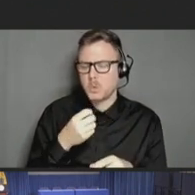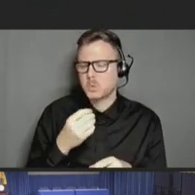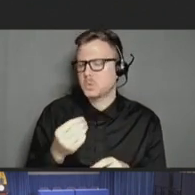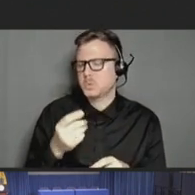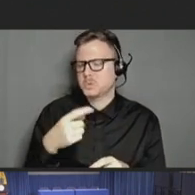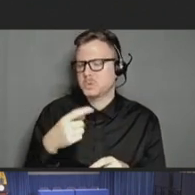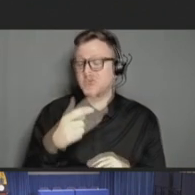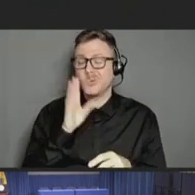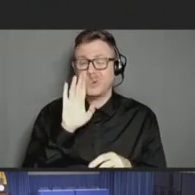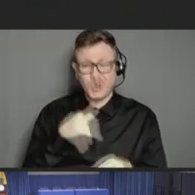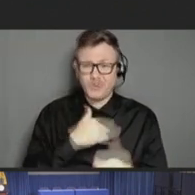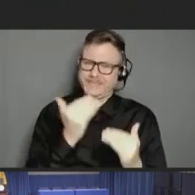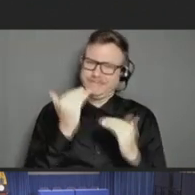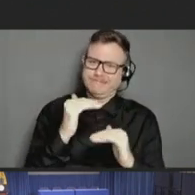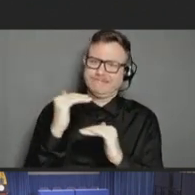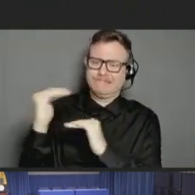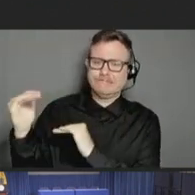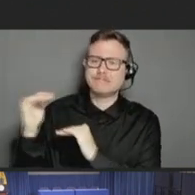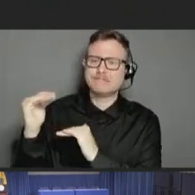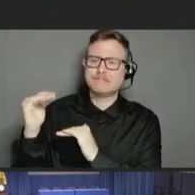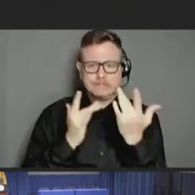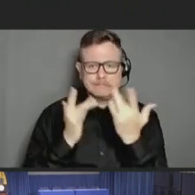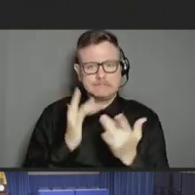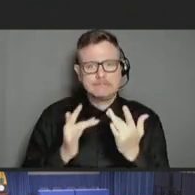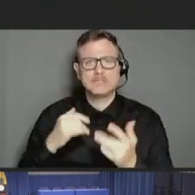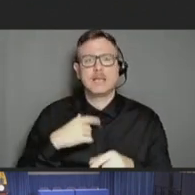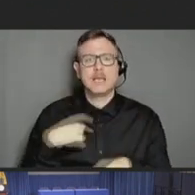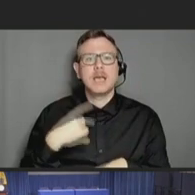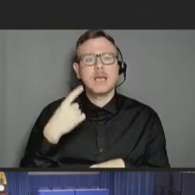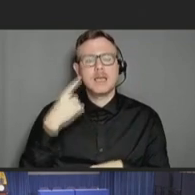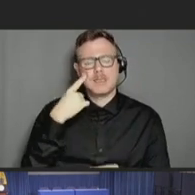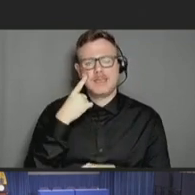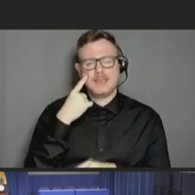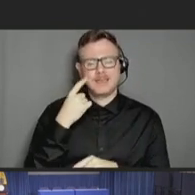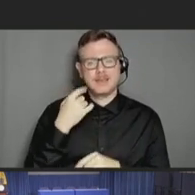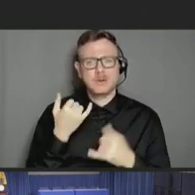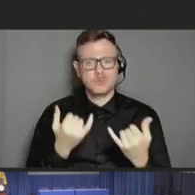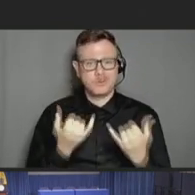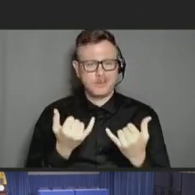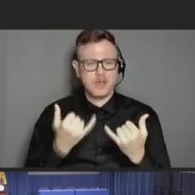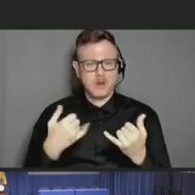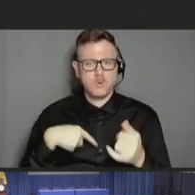limited. And so, I think at this point they've been able to do some things that we haven't